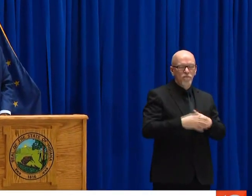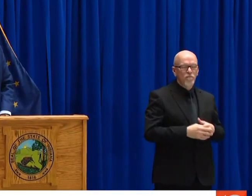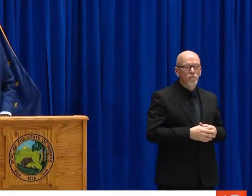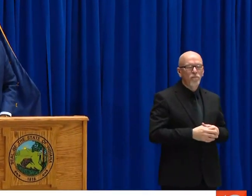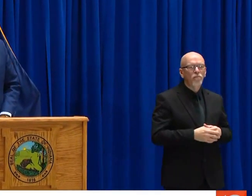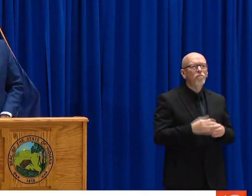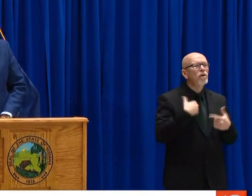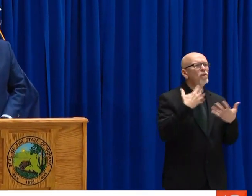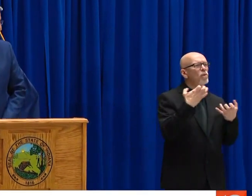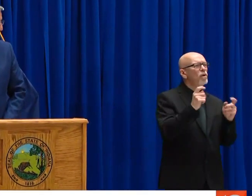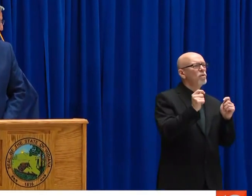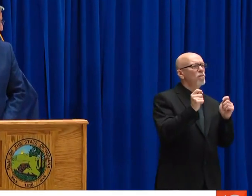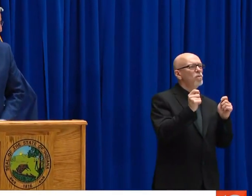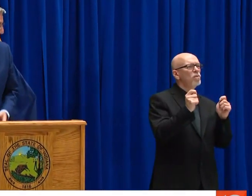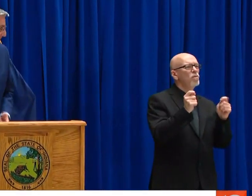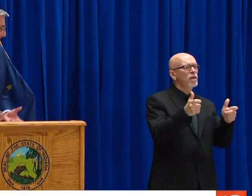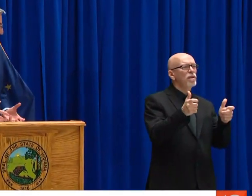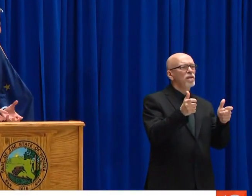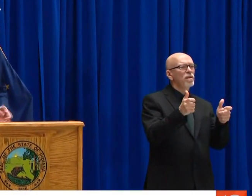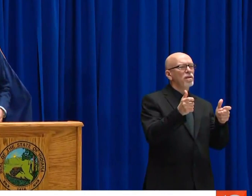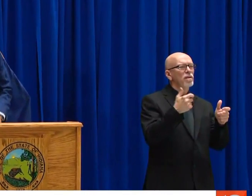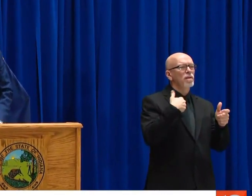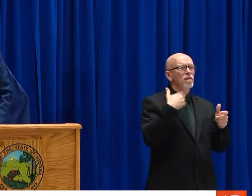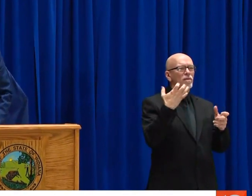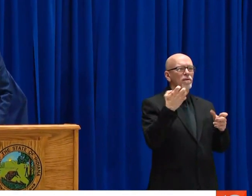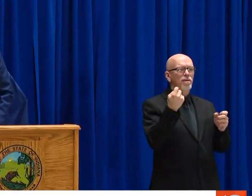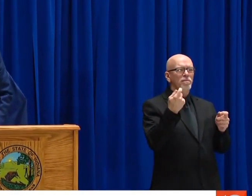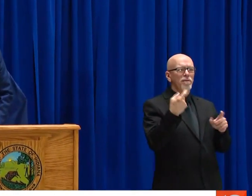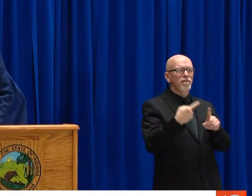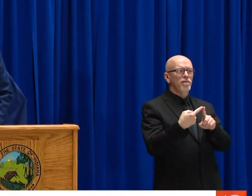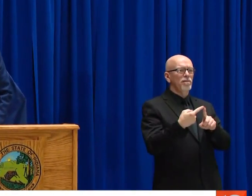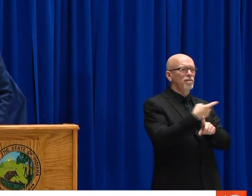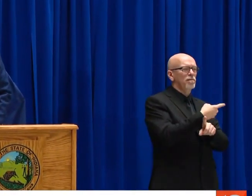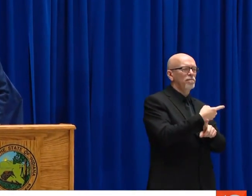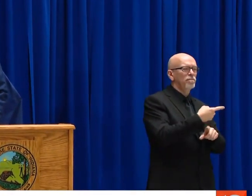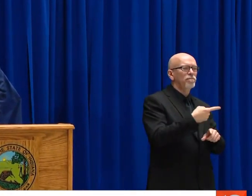SOME FURTHER UPDATES SHALL WE HAVE A FEW HERE THIS AFTERNOON.